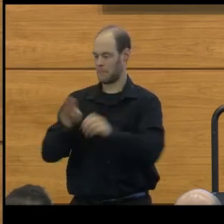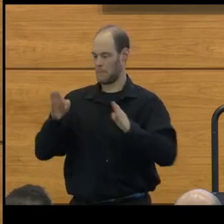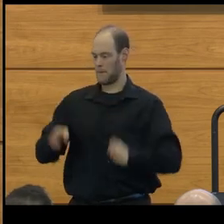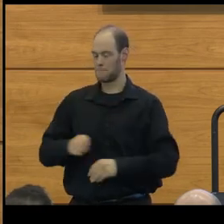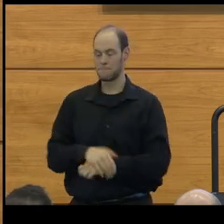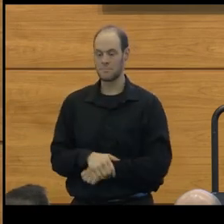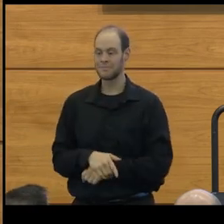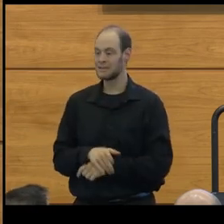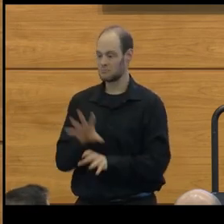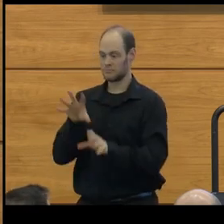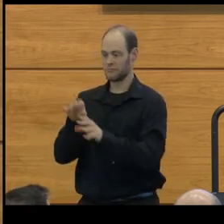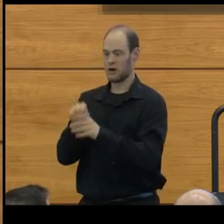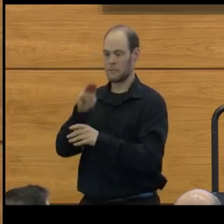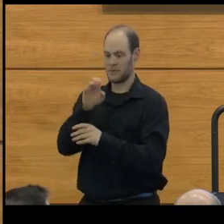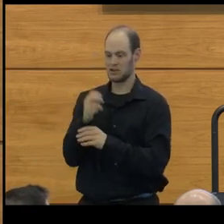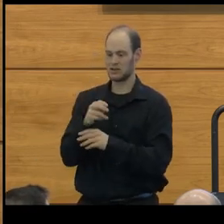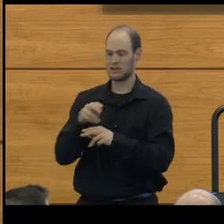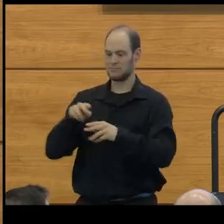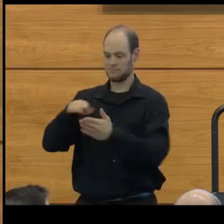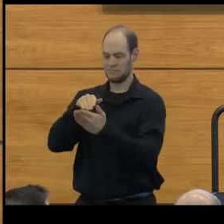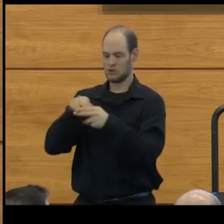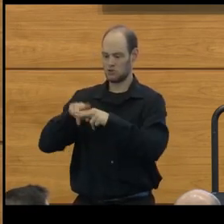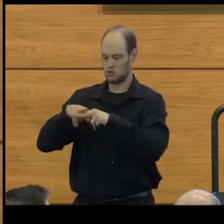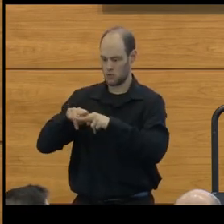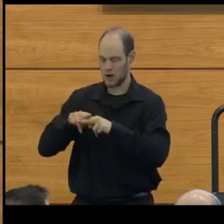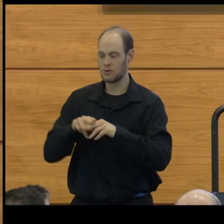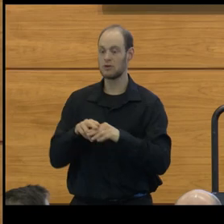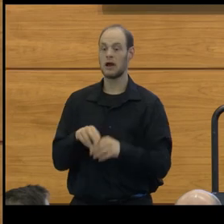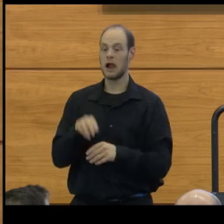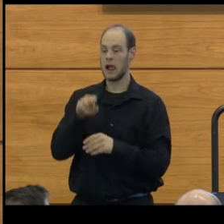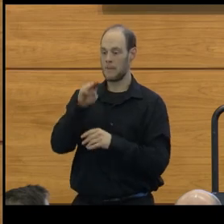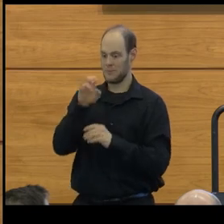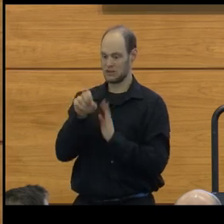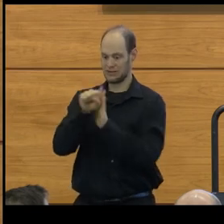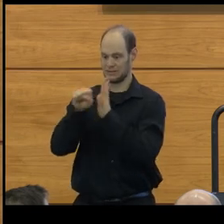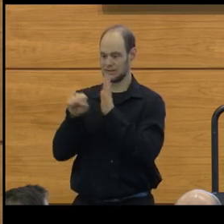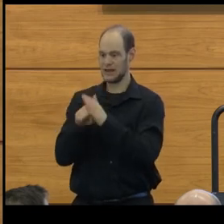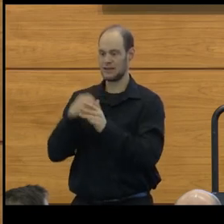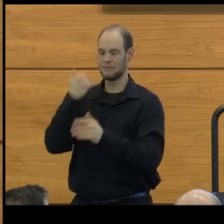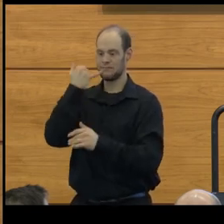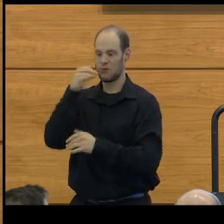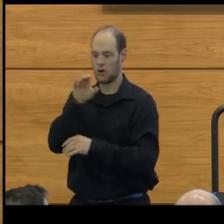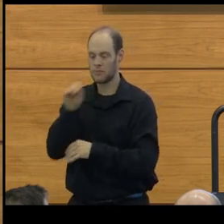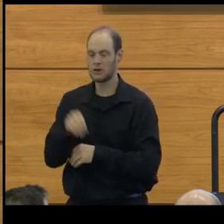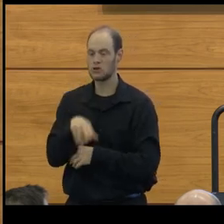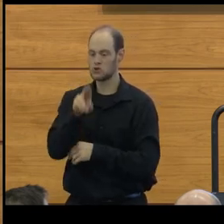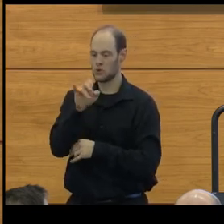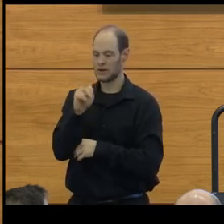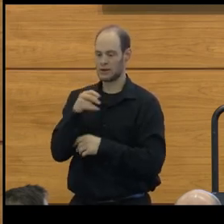He was involved with the Michigan Central Railroad, Michigan State Telephone Company, Union Trust Company,